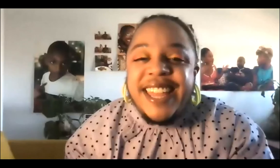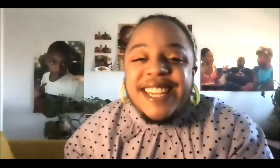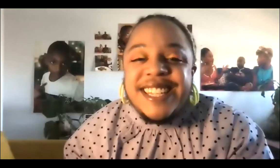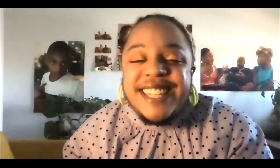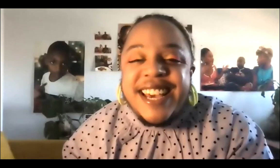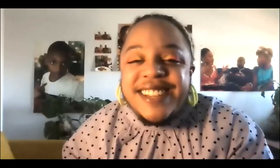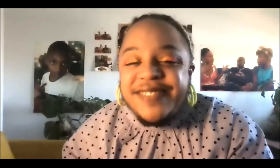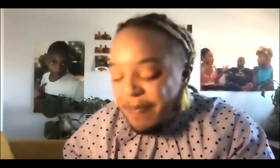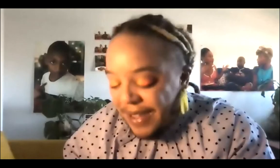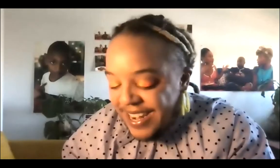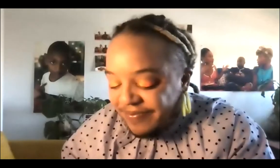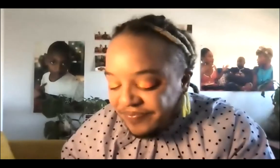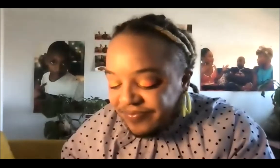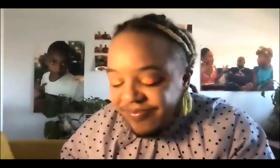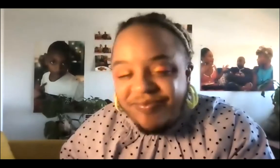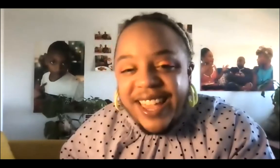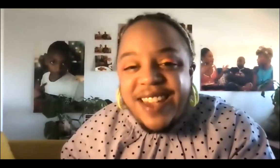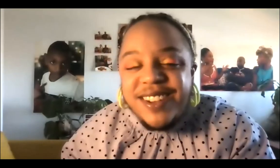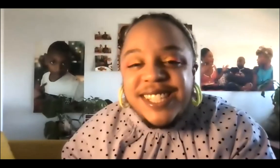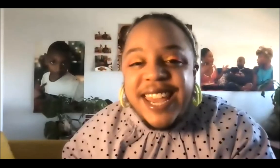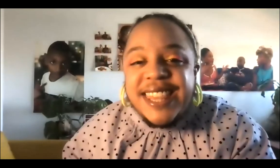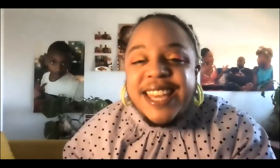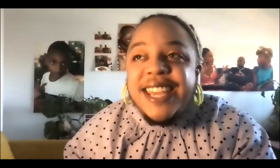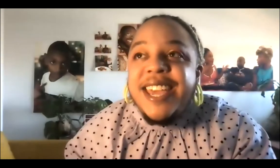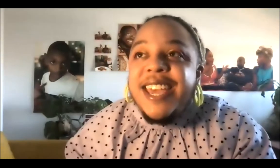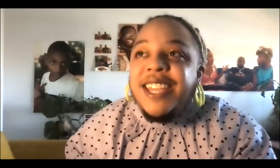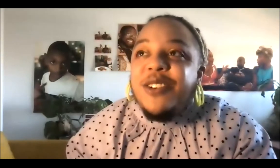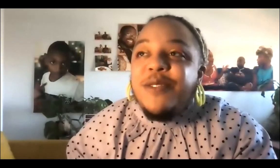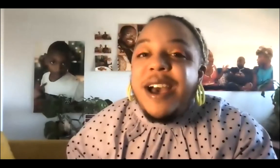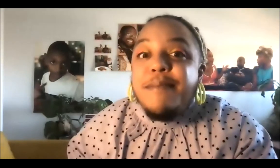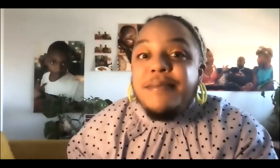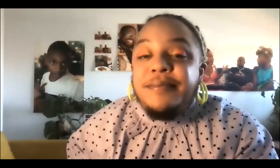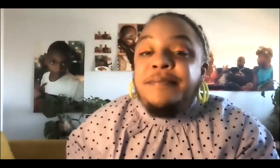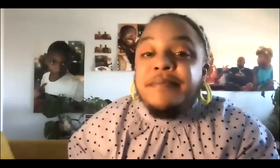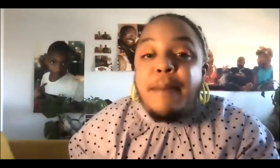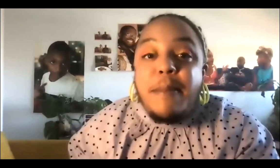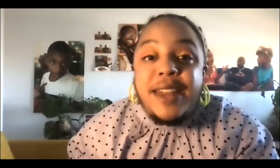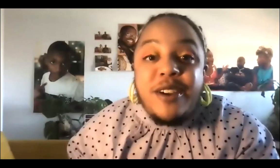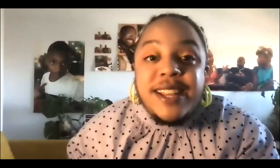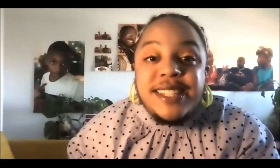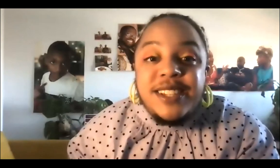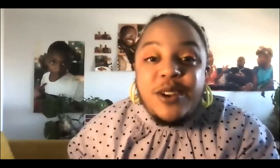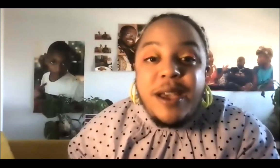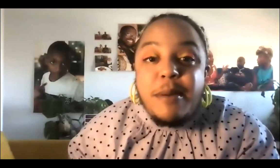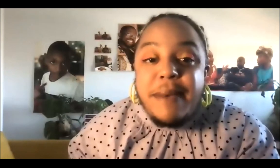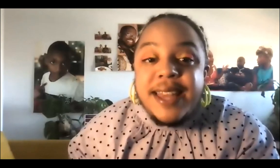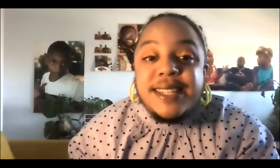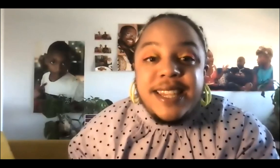Yeah I can as well, I will say that, you know, I'm a Mad artist. I'm a Mad,